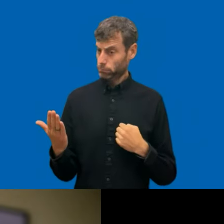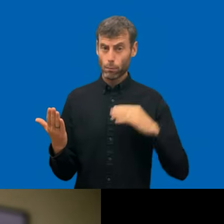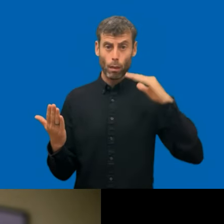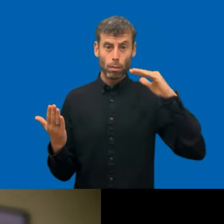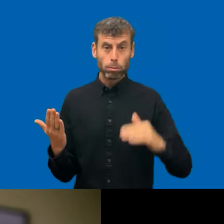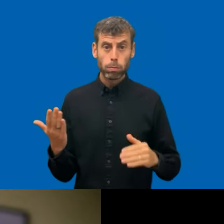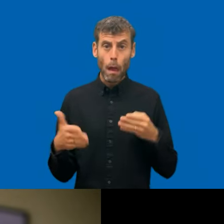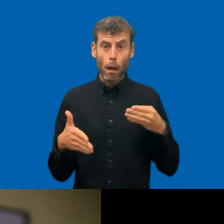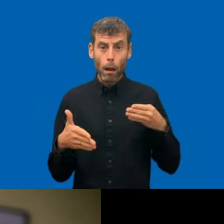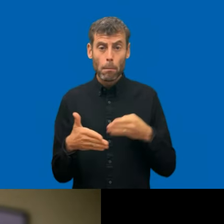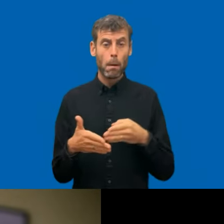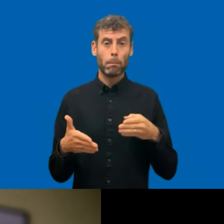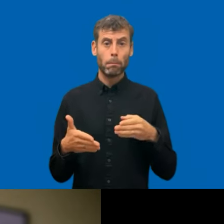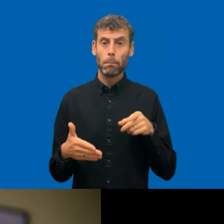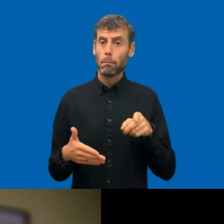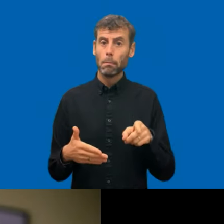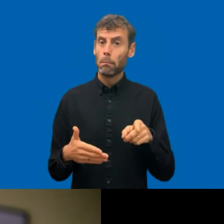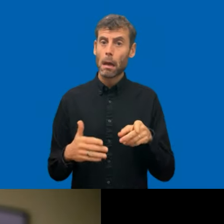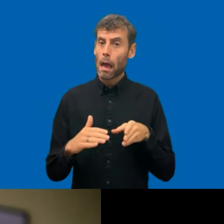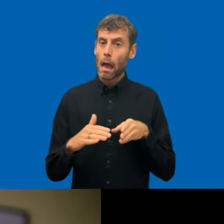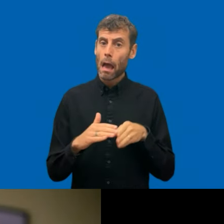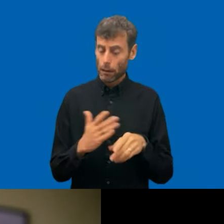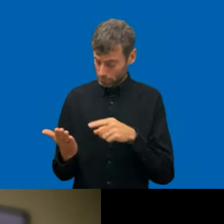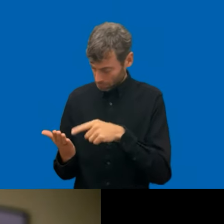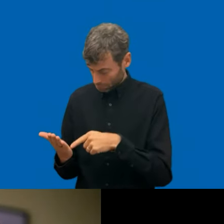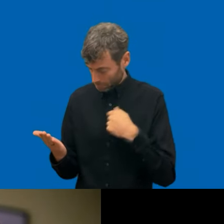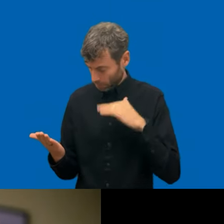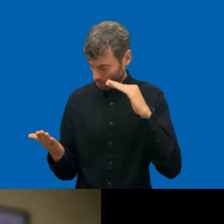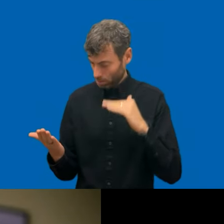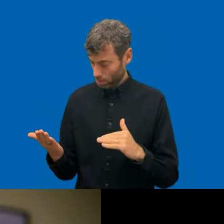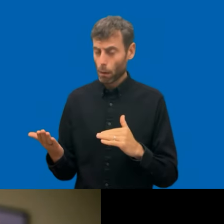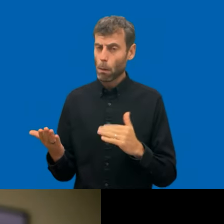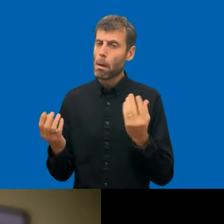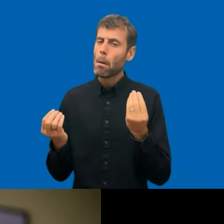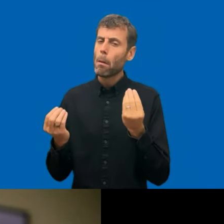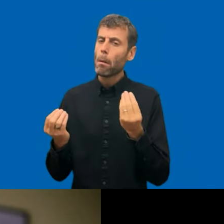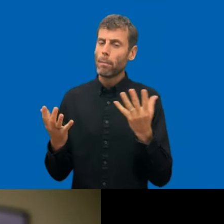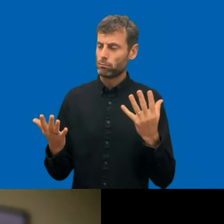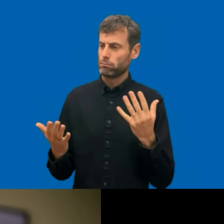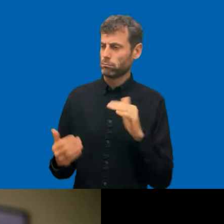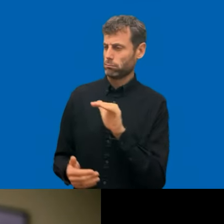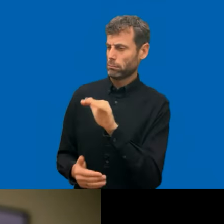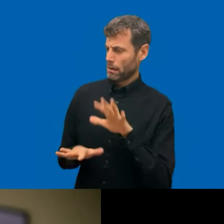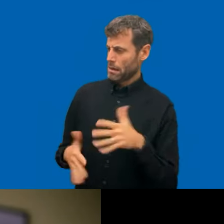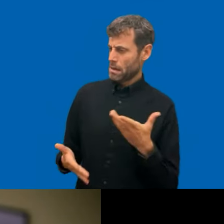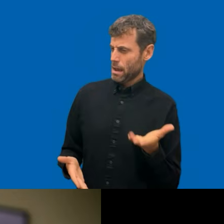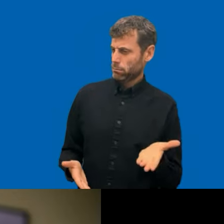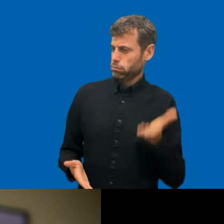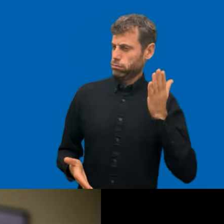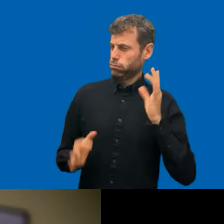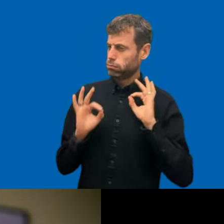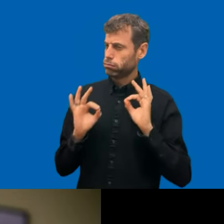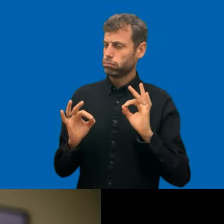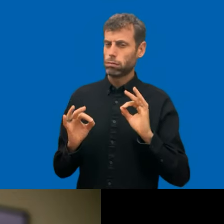I think in general, the position of most public sector bodies is rather positive